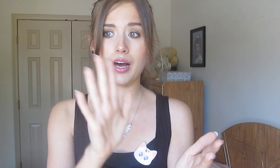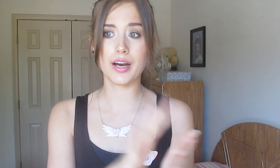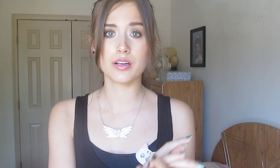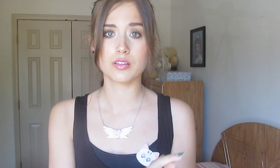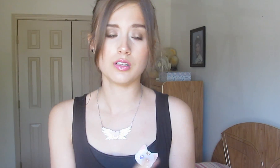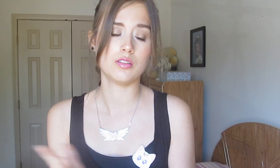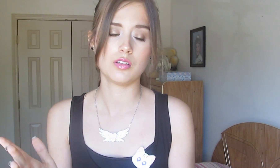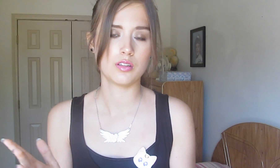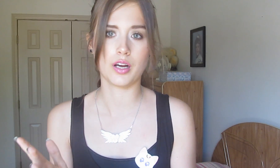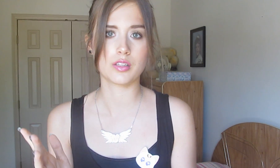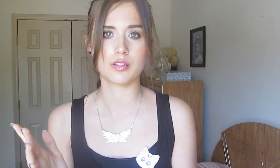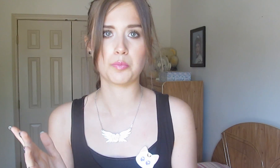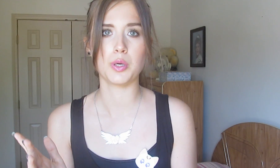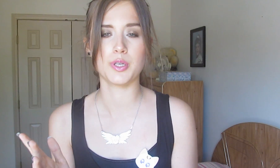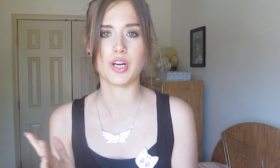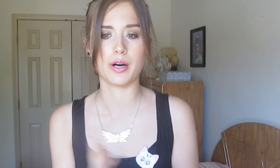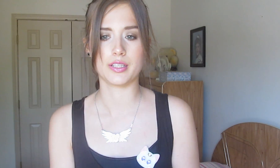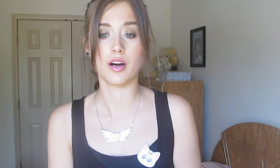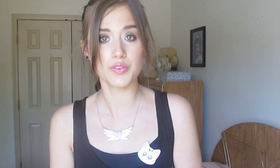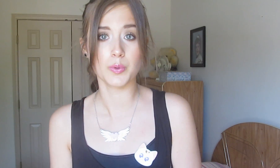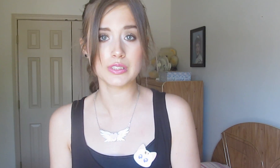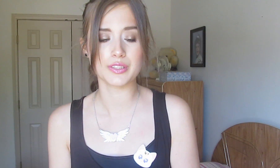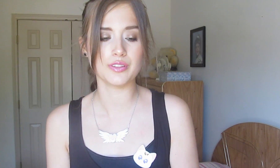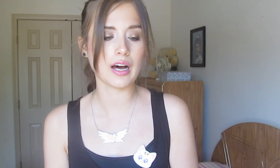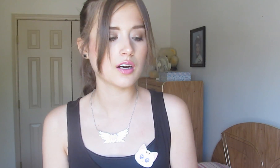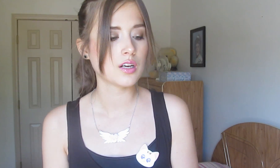like, “Hi!” That’s pretty much how I tell everyone to do that.